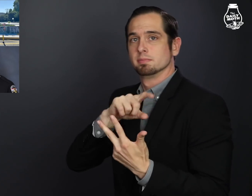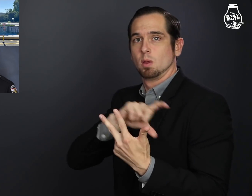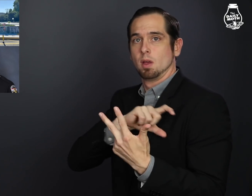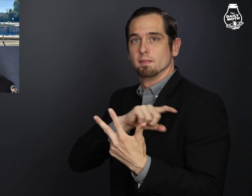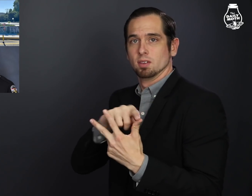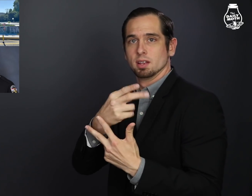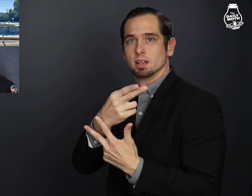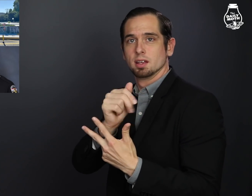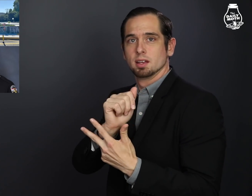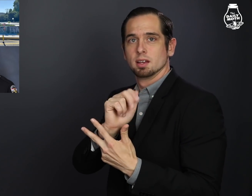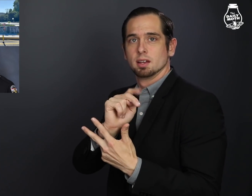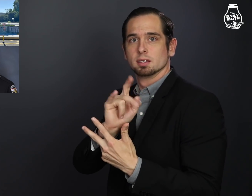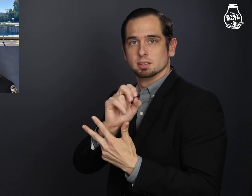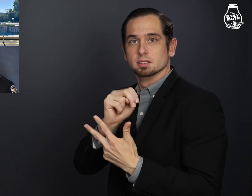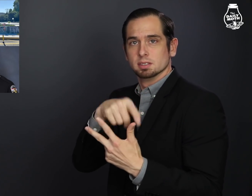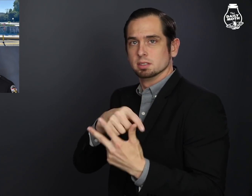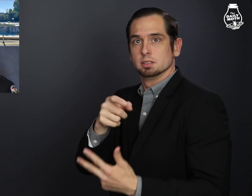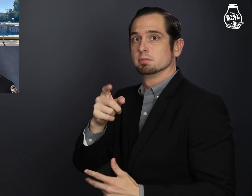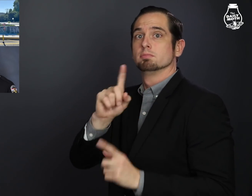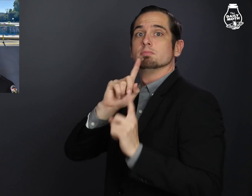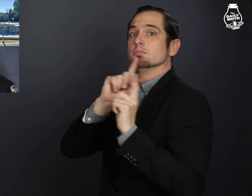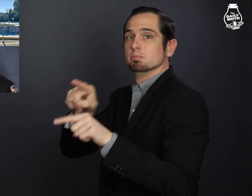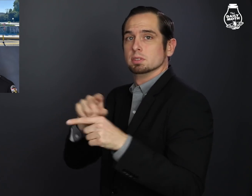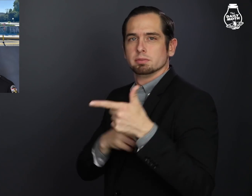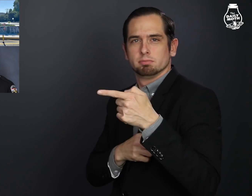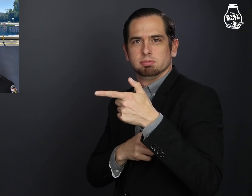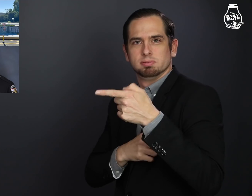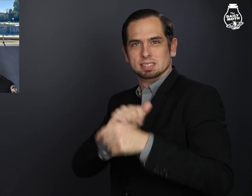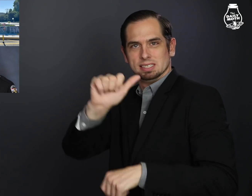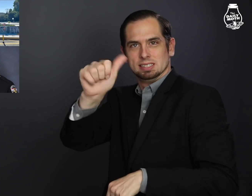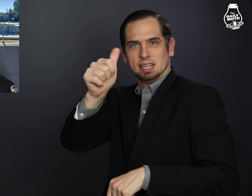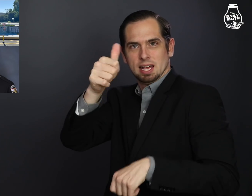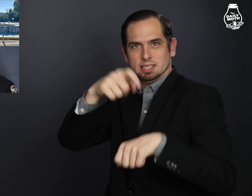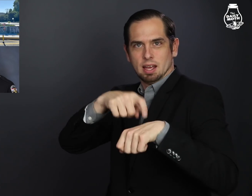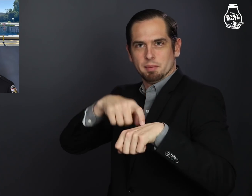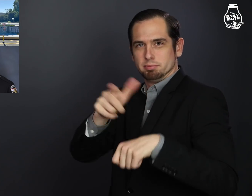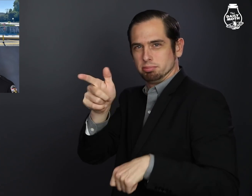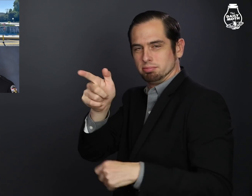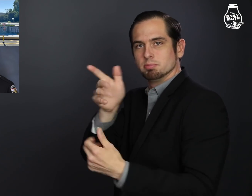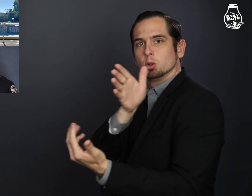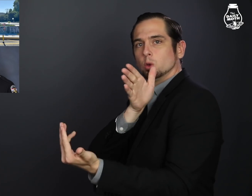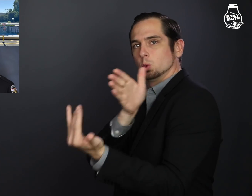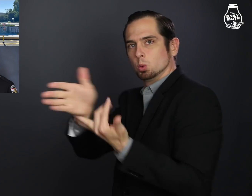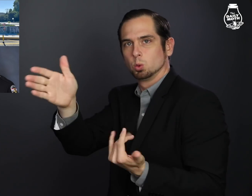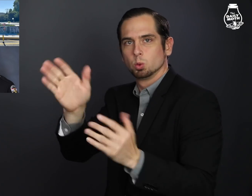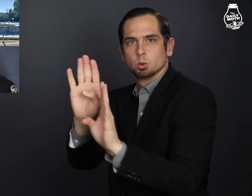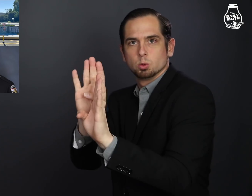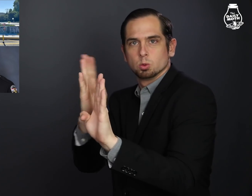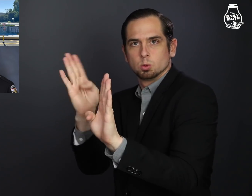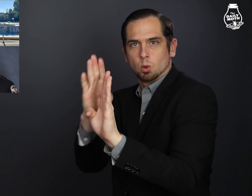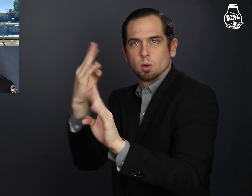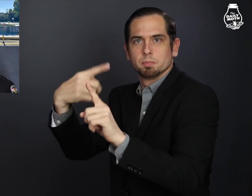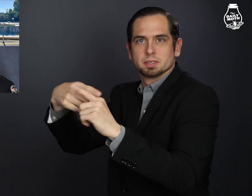and that's when Hanksion fired 10 rounds through a door